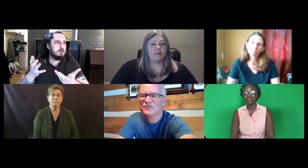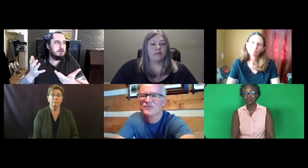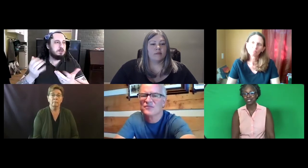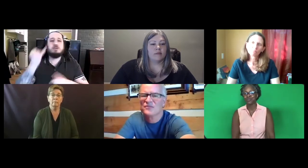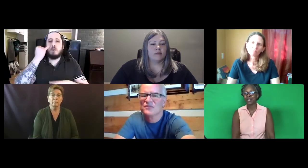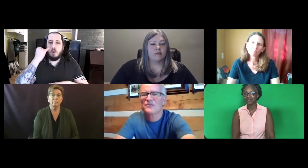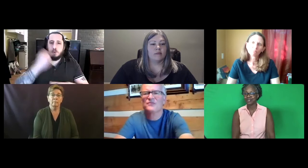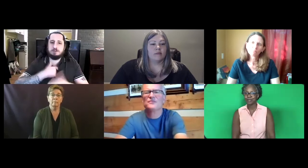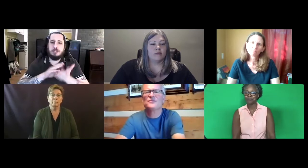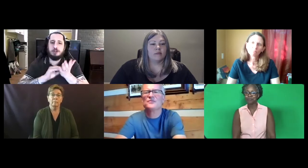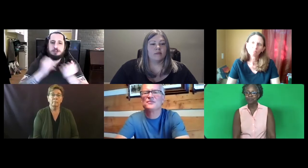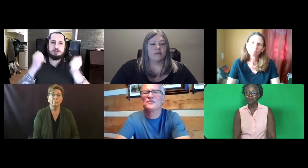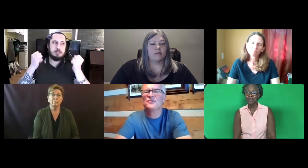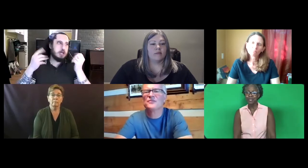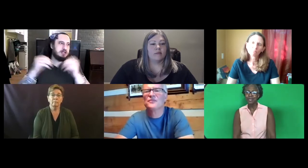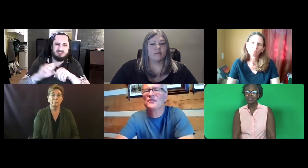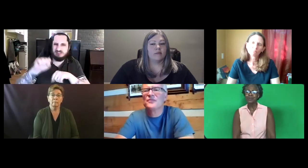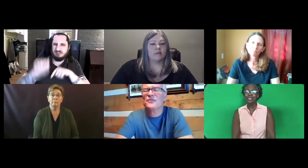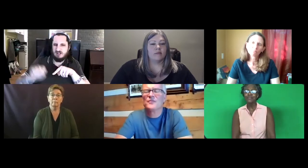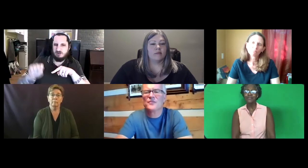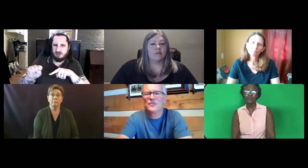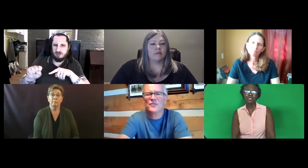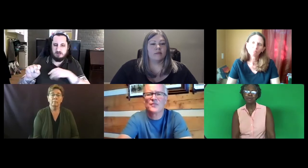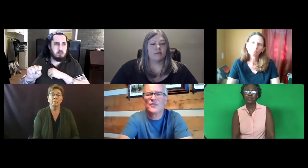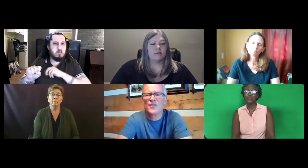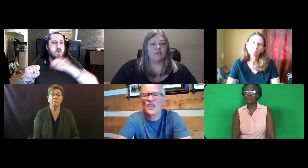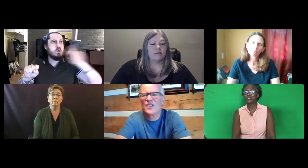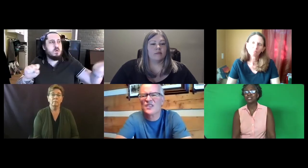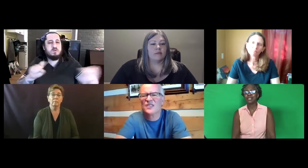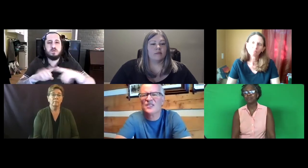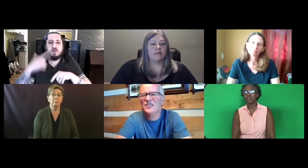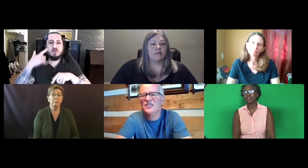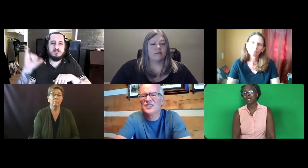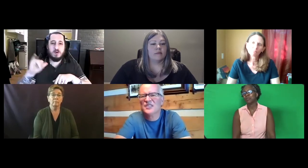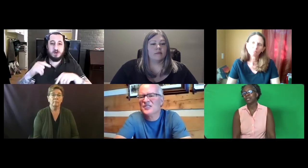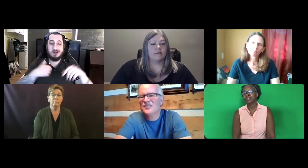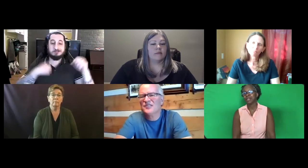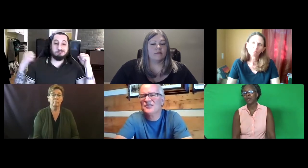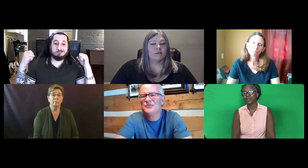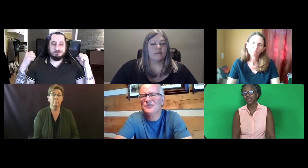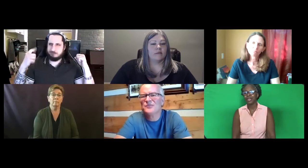match for us. So if there was somebody who learned sign language, for example in the South.